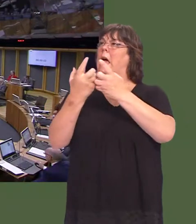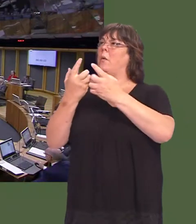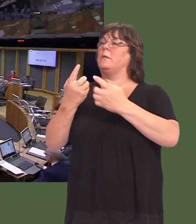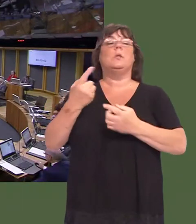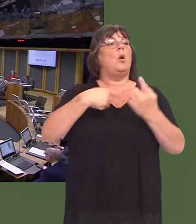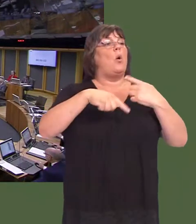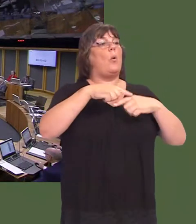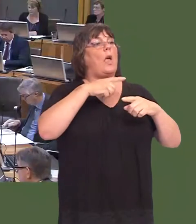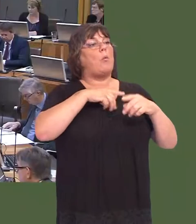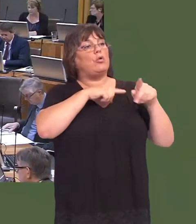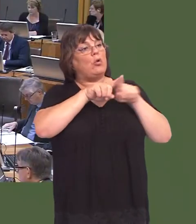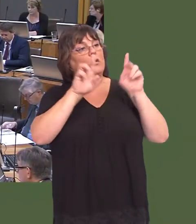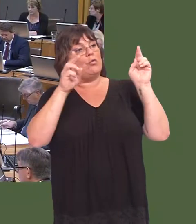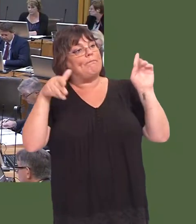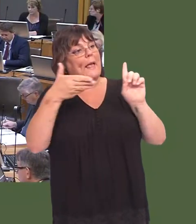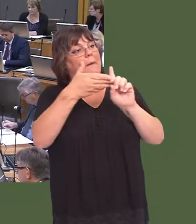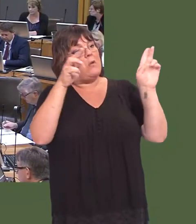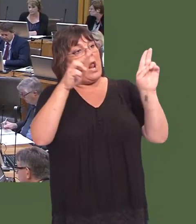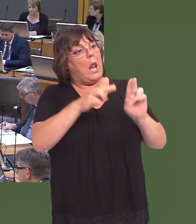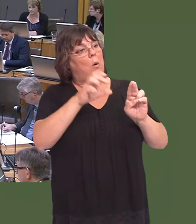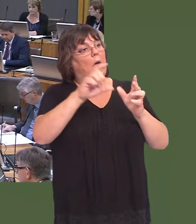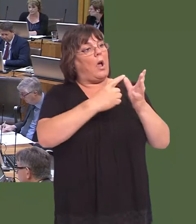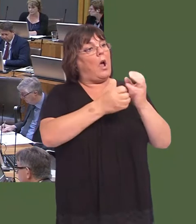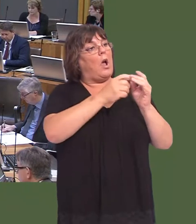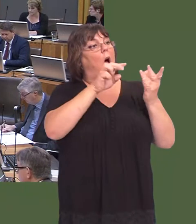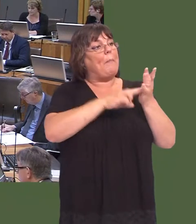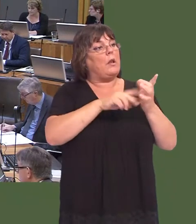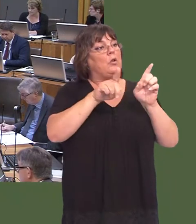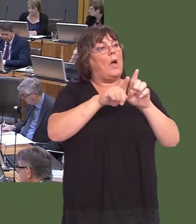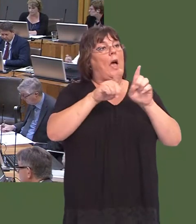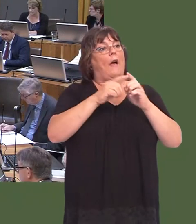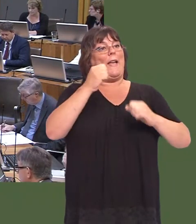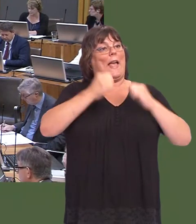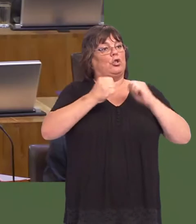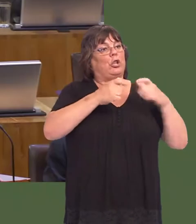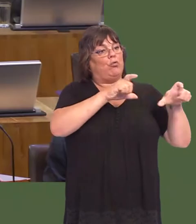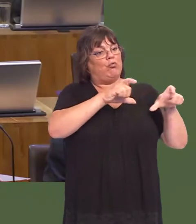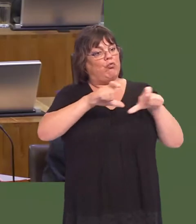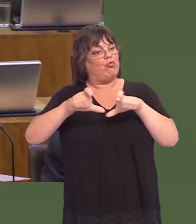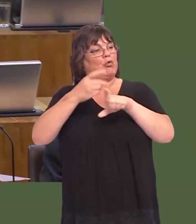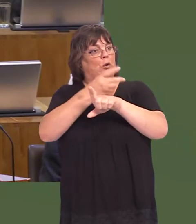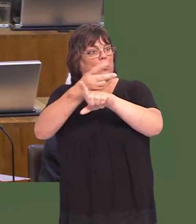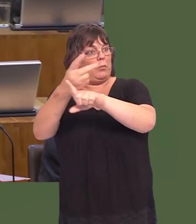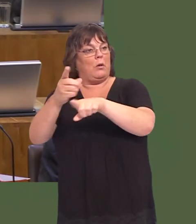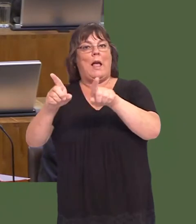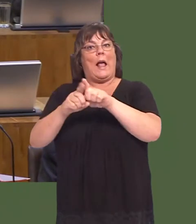in our transition to a low-carbon economy, such as deploying renewable energy and increasing recycling.